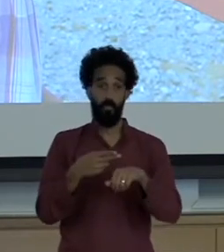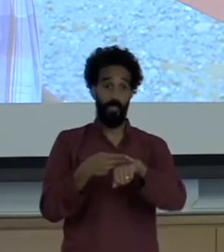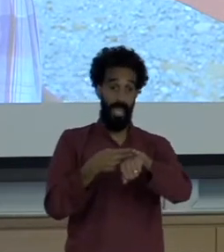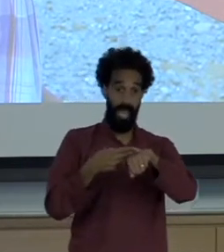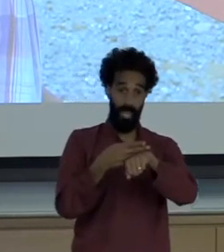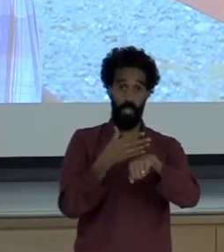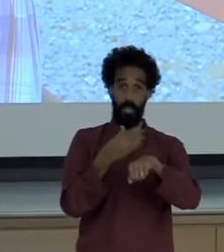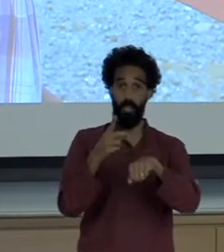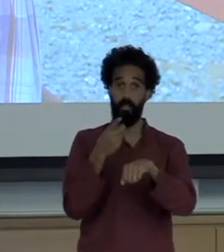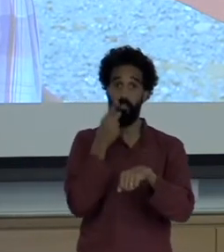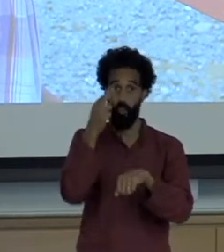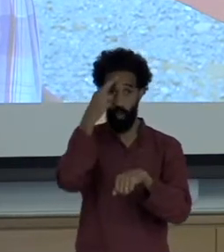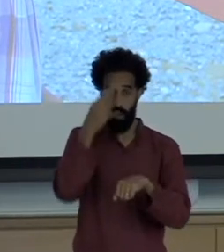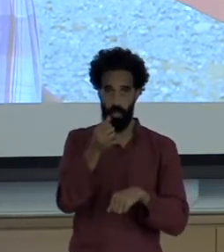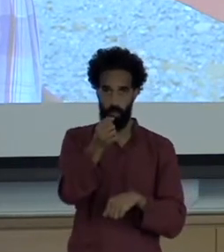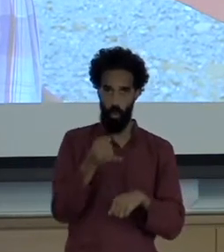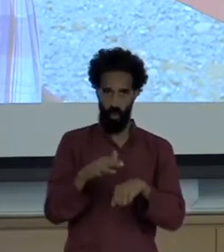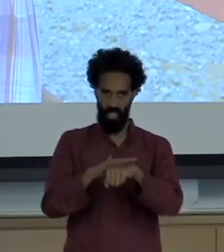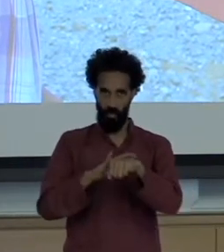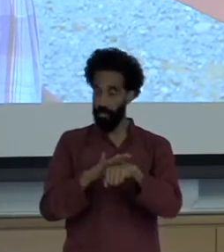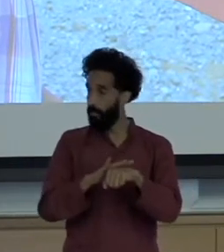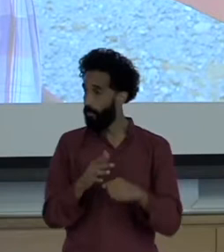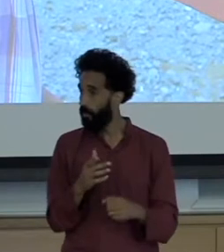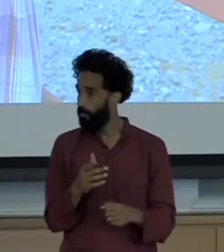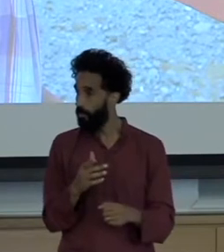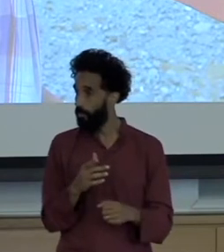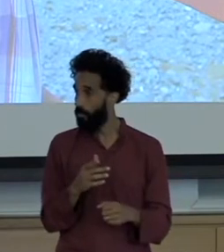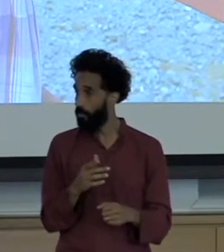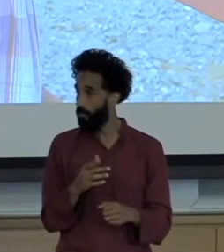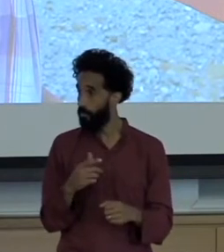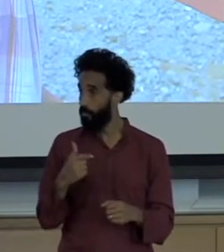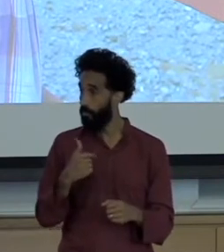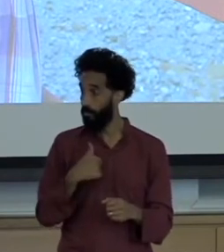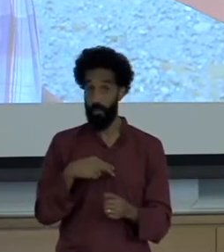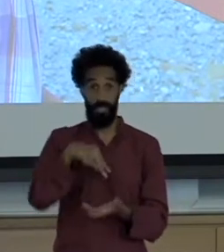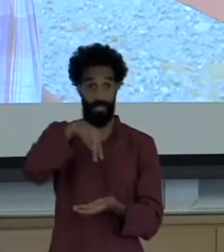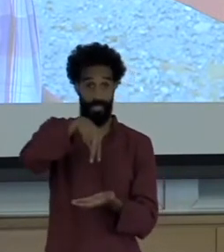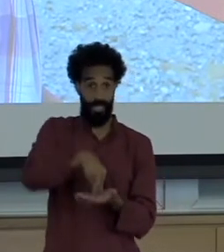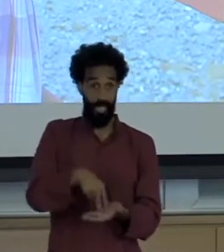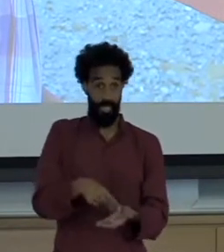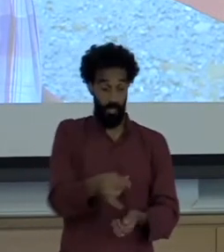Republic where I took this picture literally standing on the Dehabond border we see